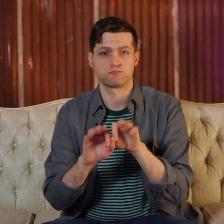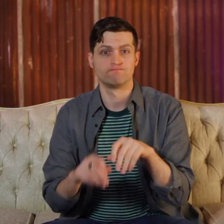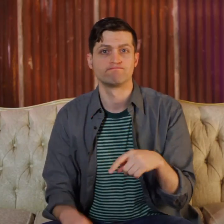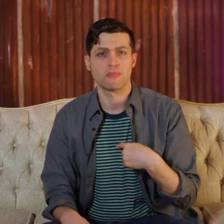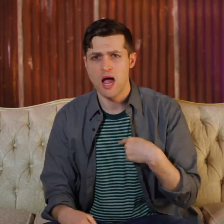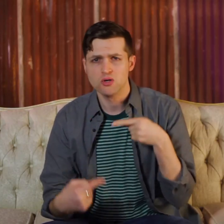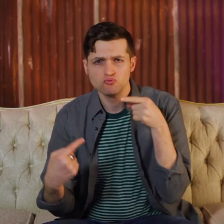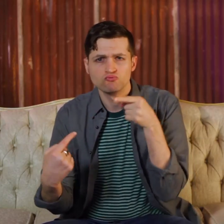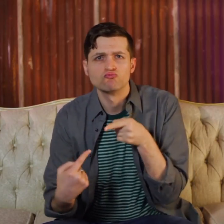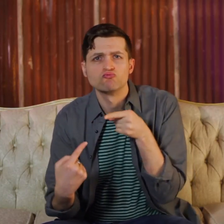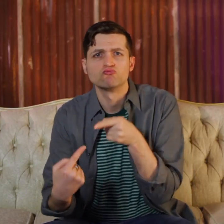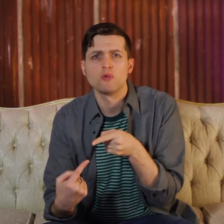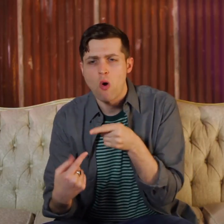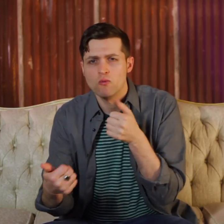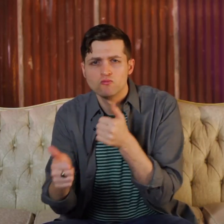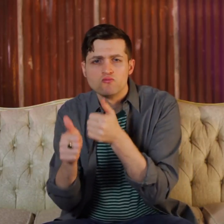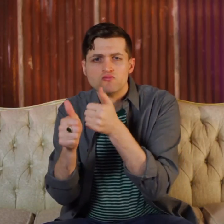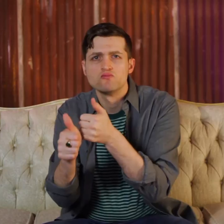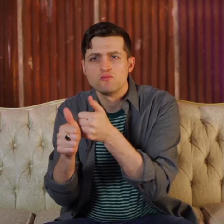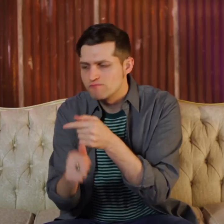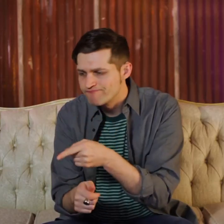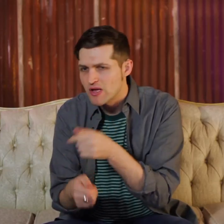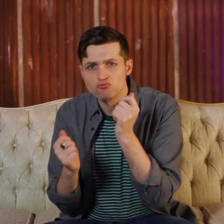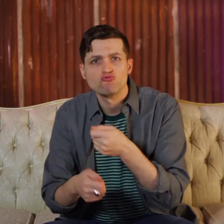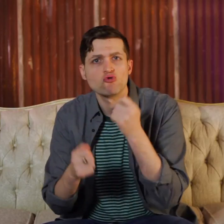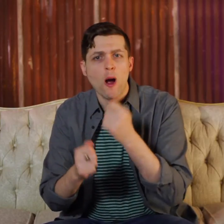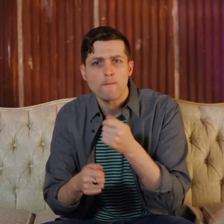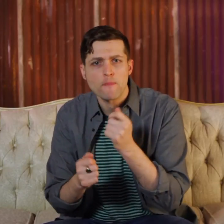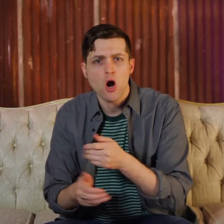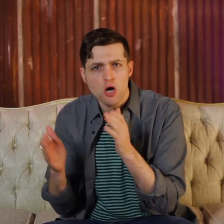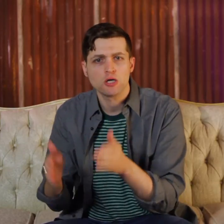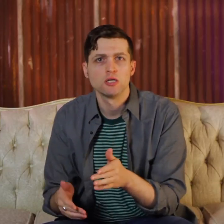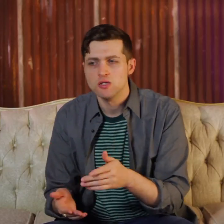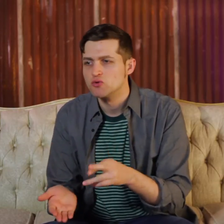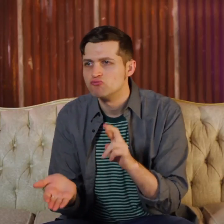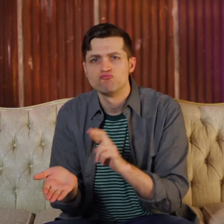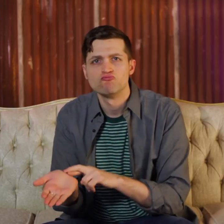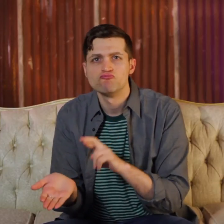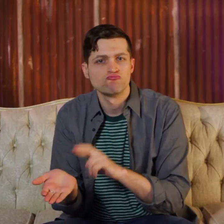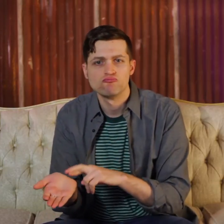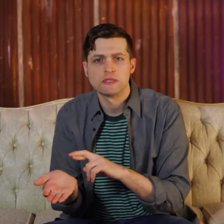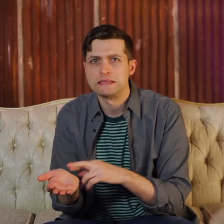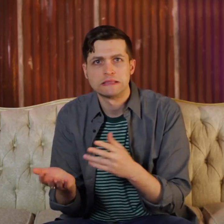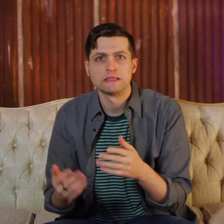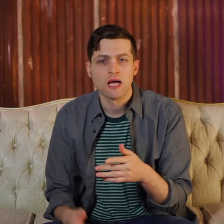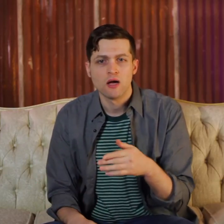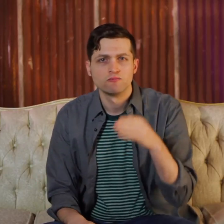I can struggle to follow the drummer's rhythm & time keeping.